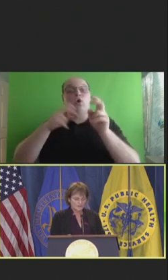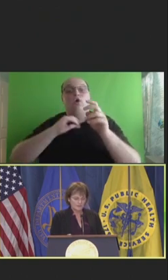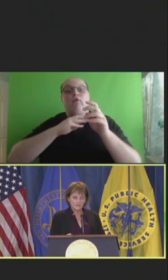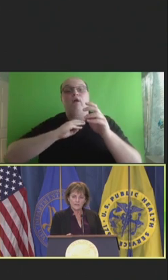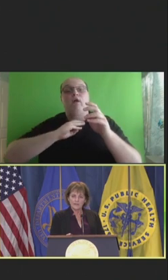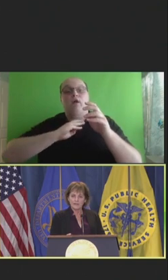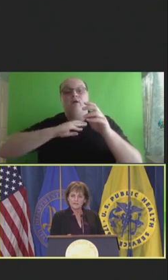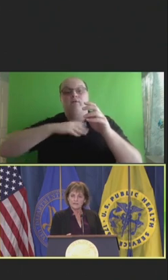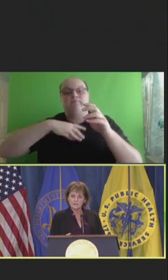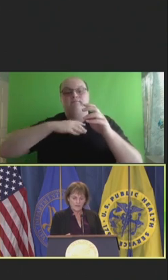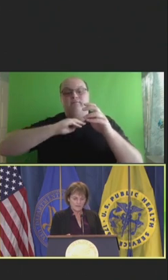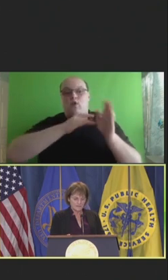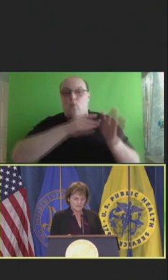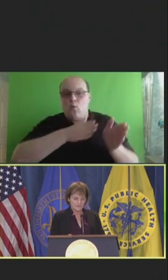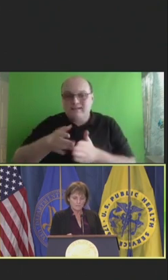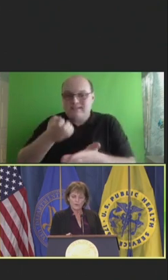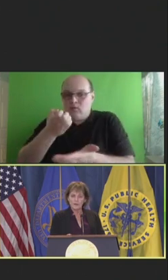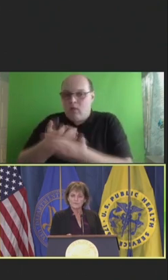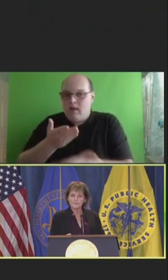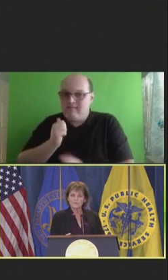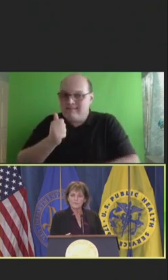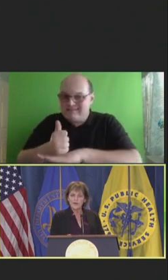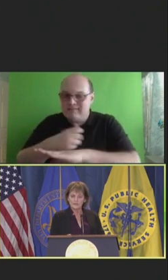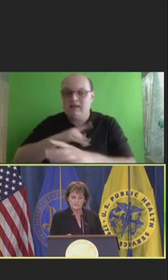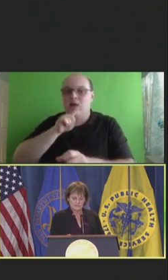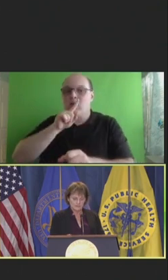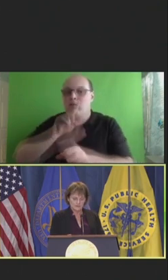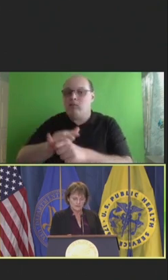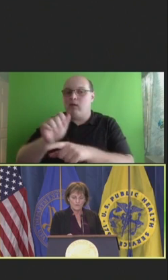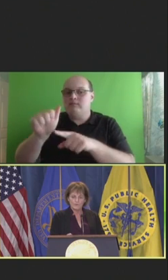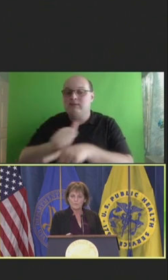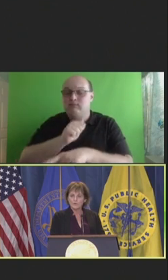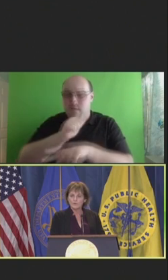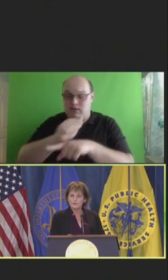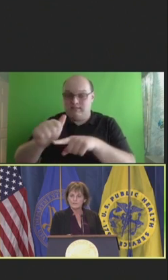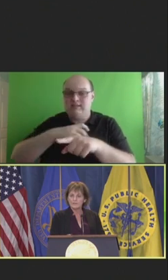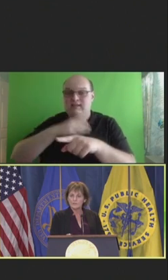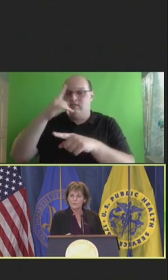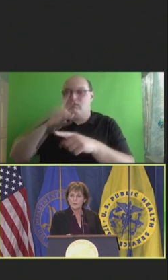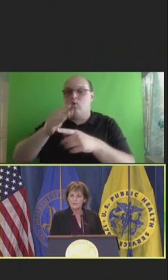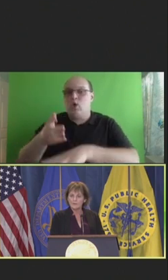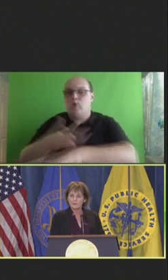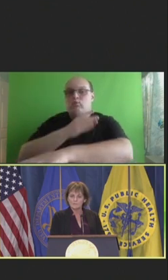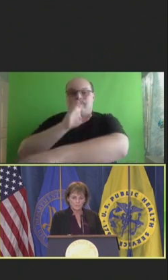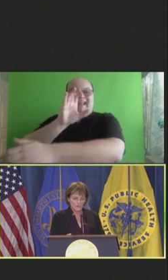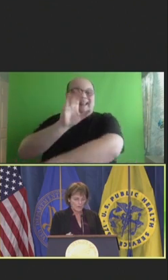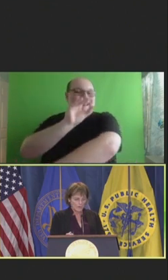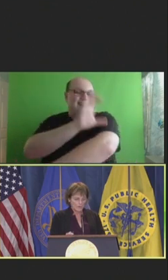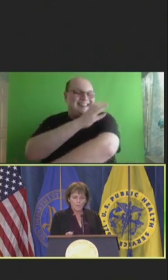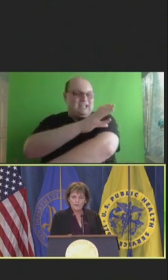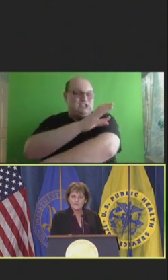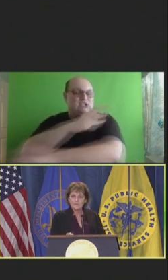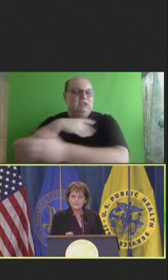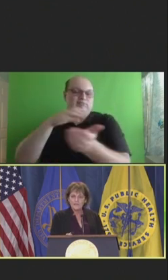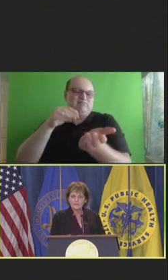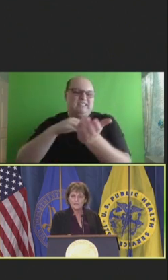Organizational Evidence-Based and Promising Practices for Improving Clinician Wellbeing.